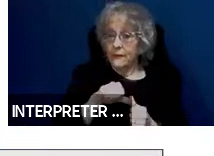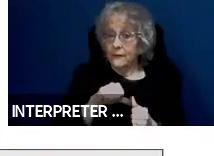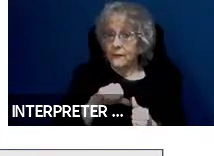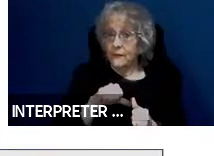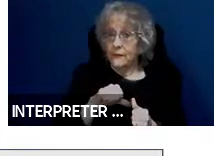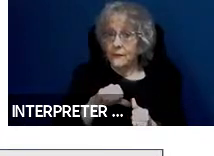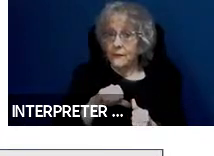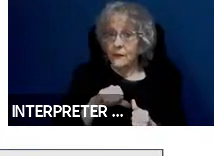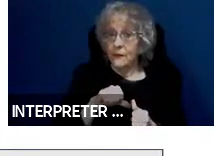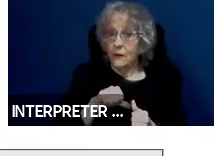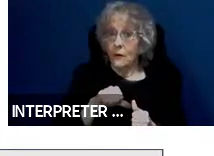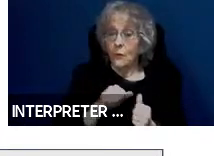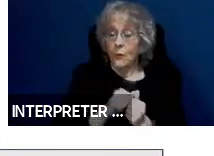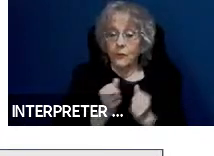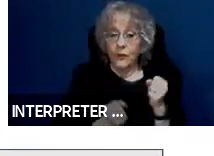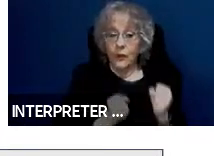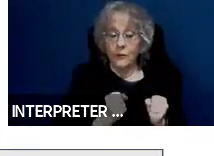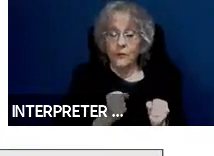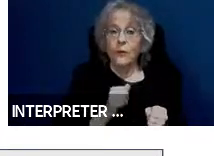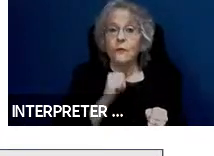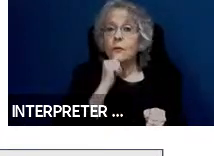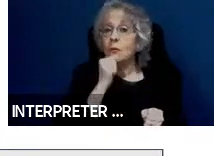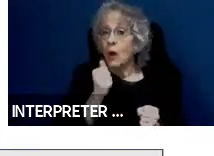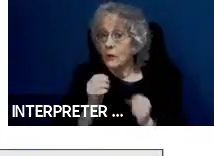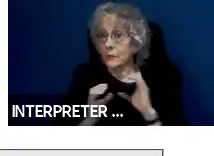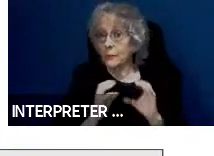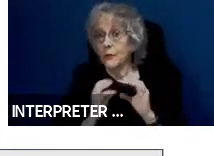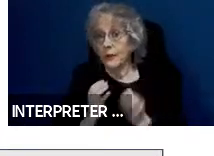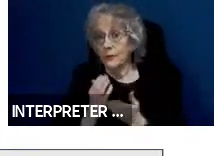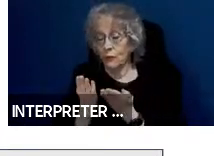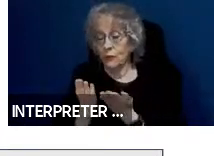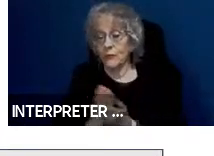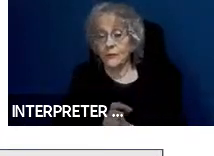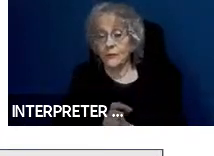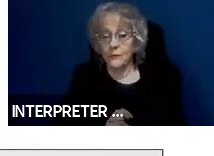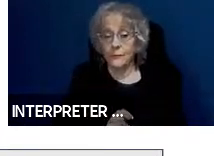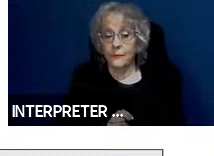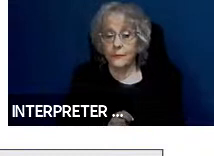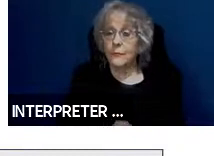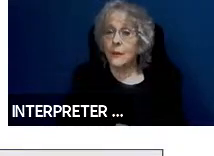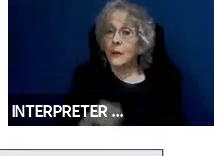with the car on non-communication services, what if the interface used to make a call